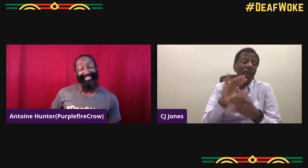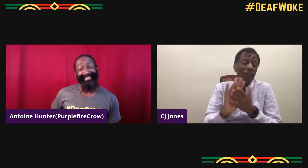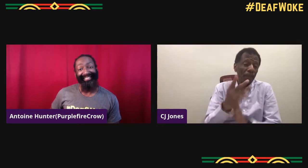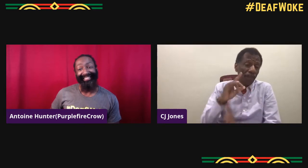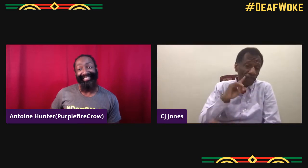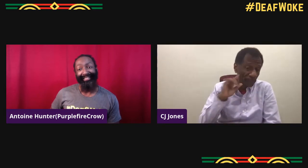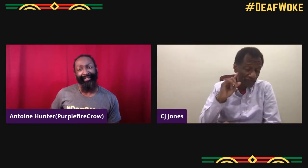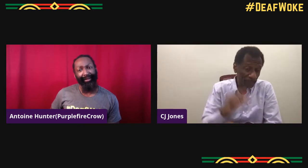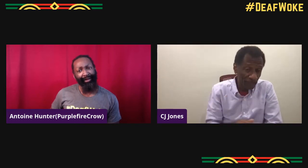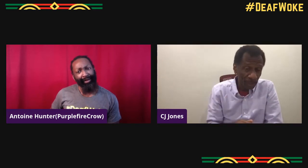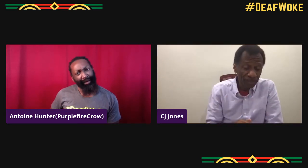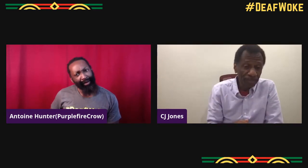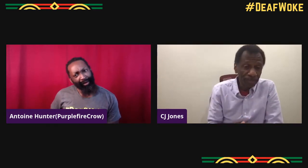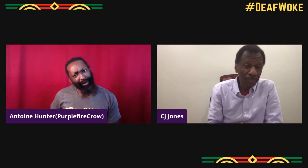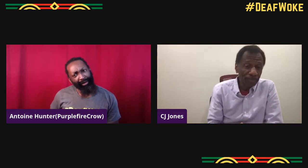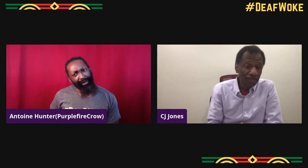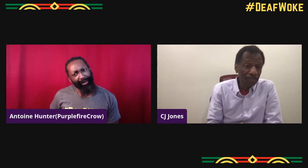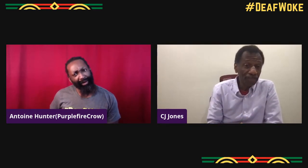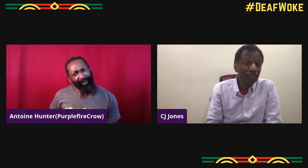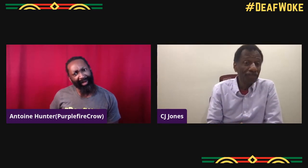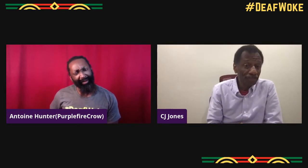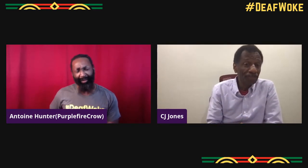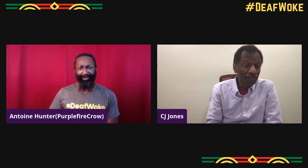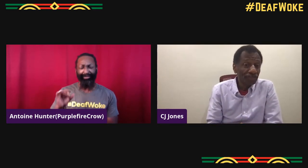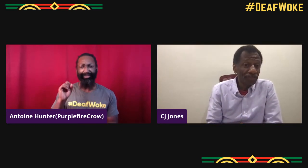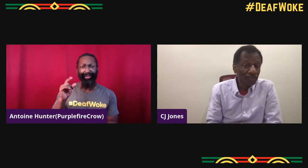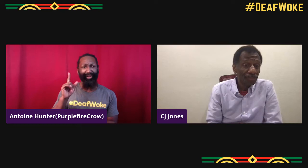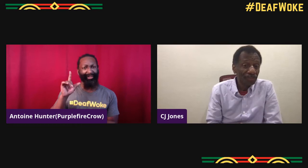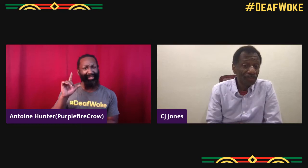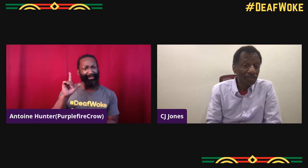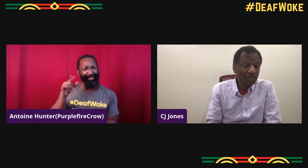I was born hearing and about age seven, I became deaf.